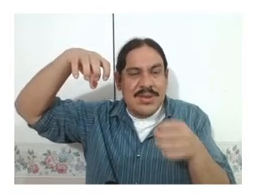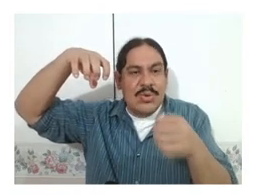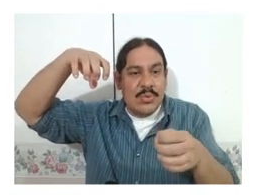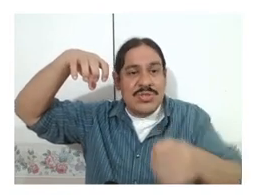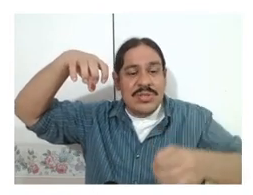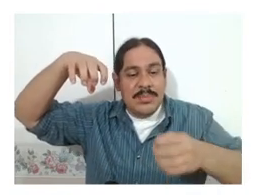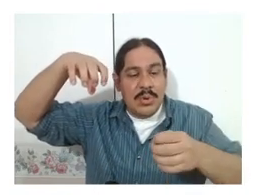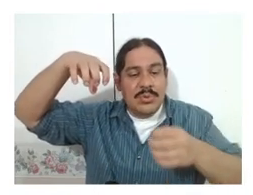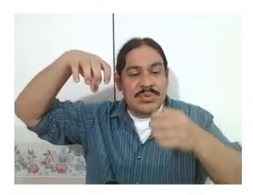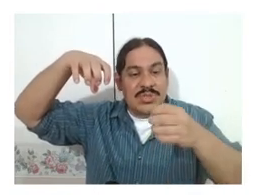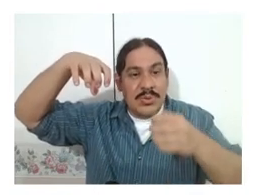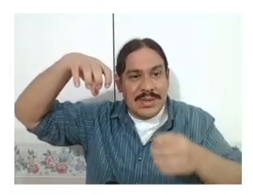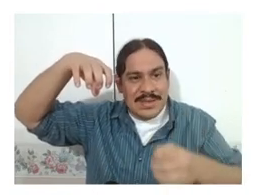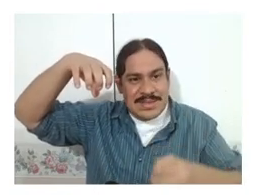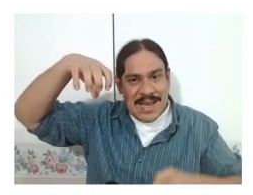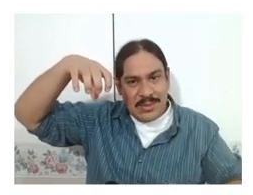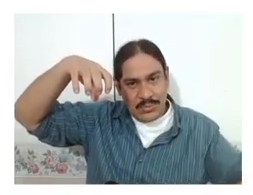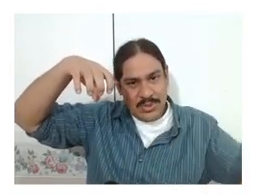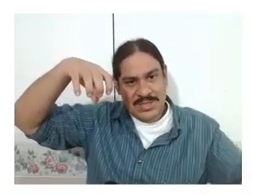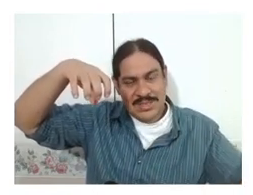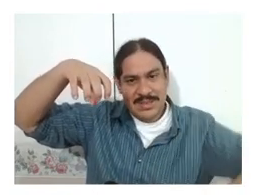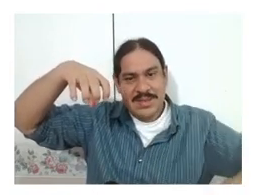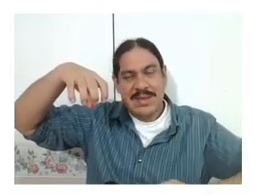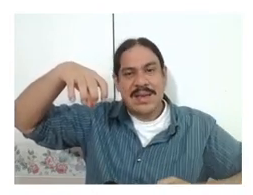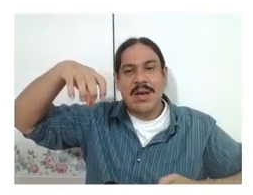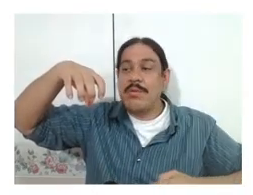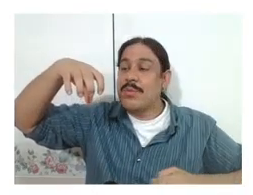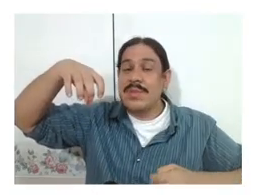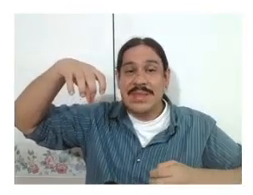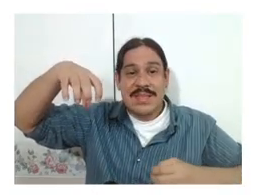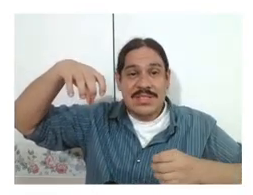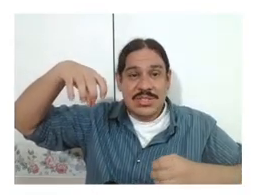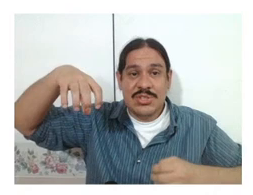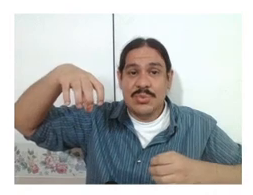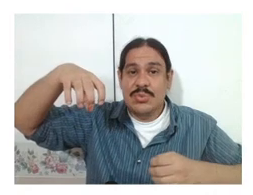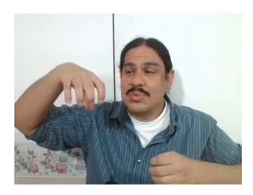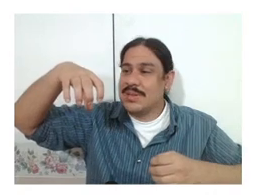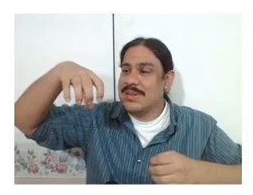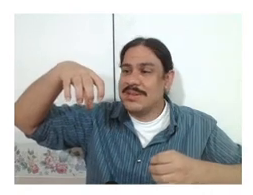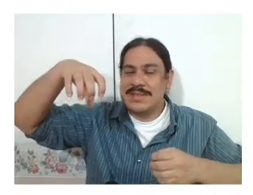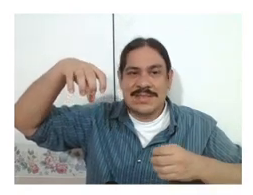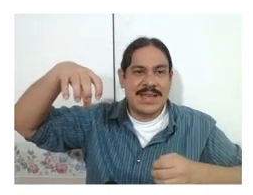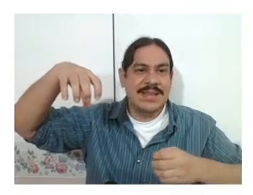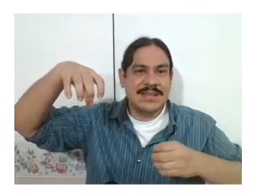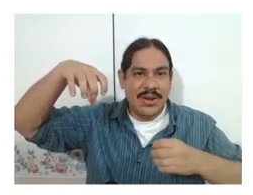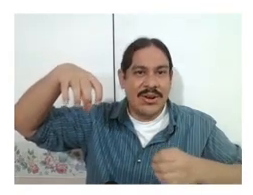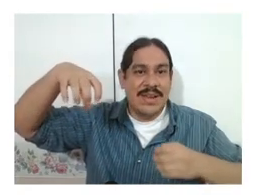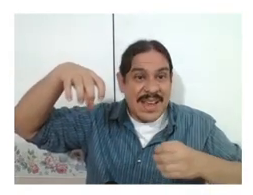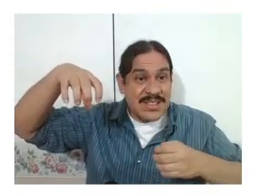originally 'post' was going downwards